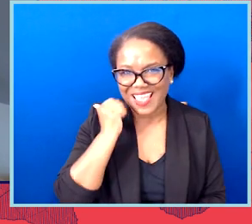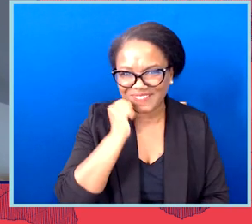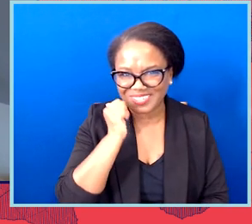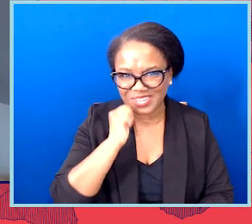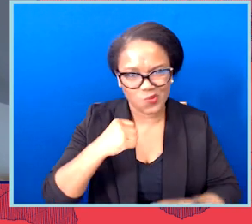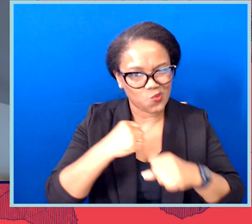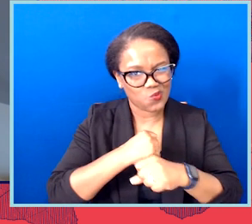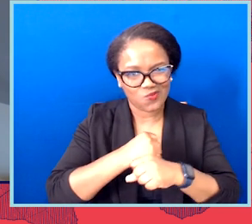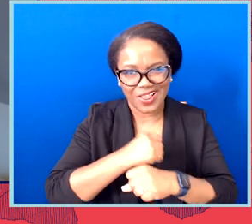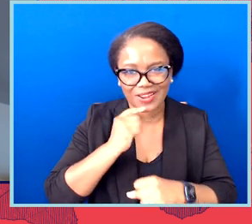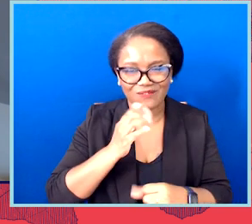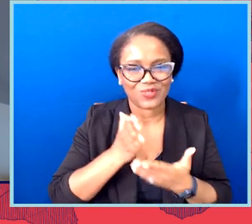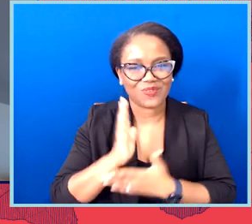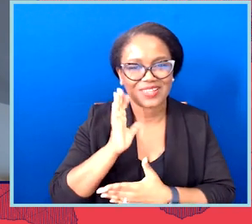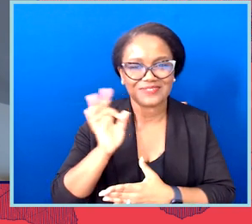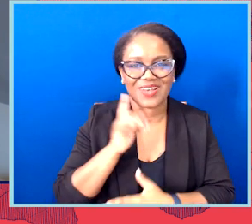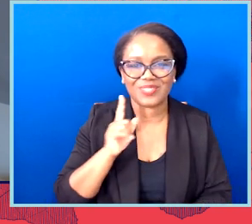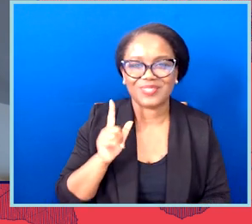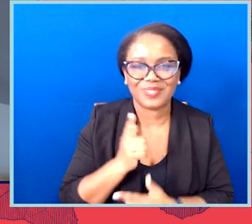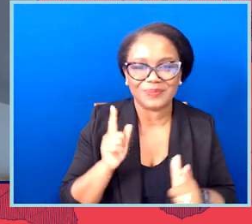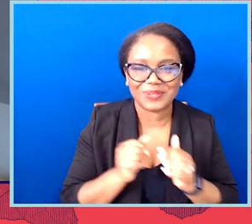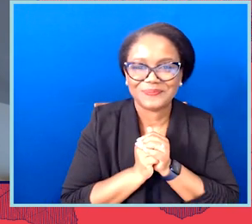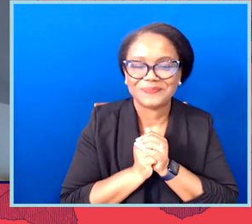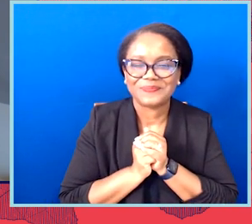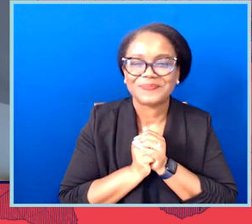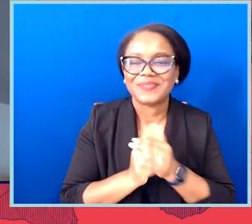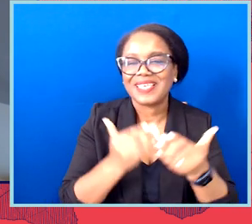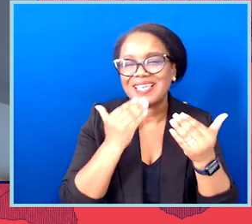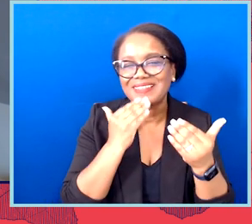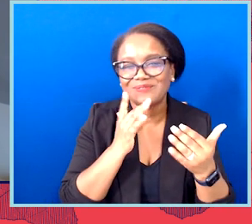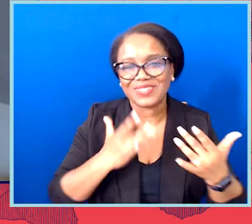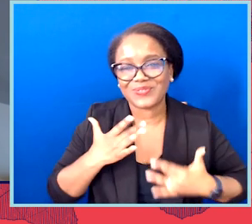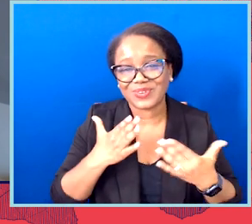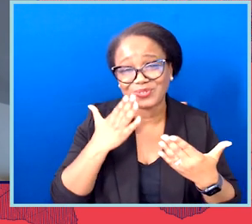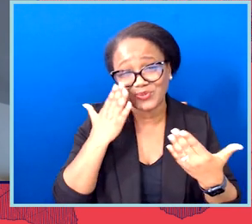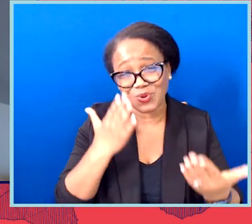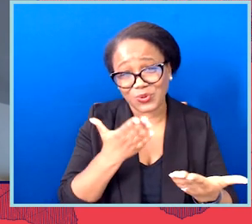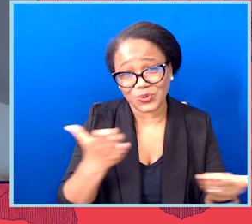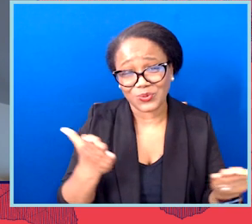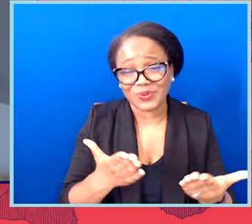And it's been a great pleasure to share your insights with our friends. And thanks to all of you who joined us today.